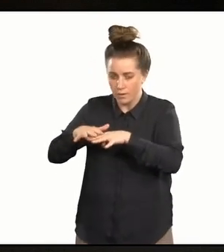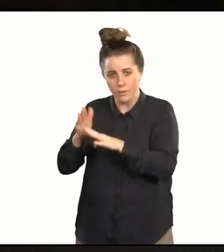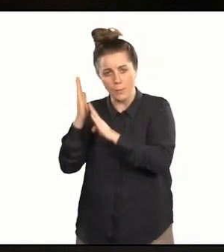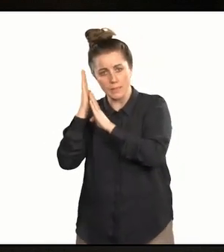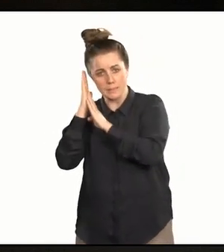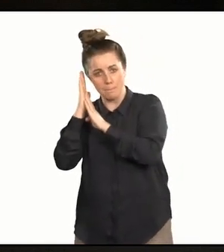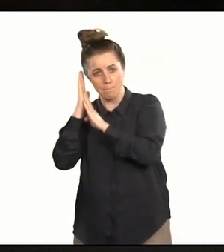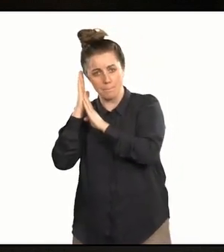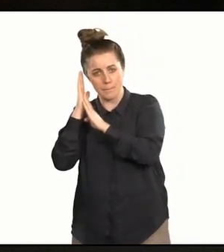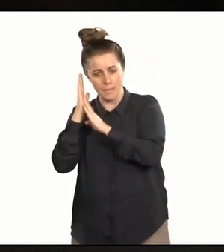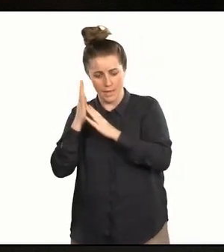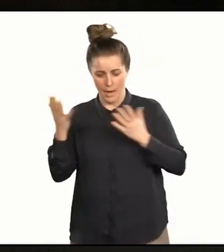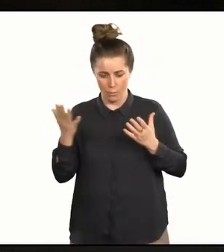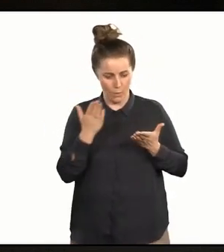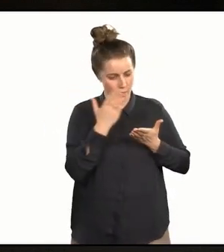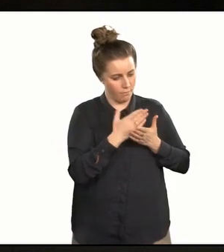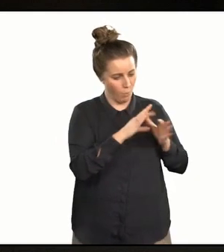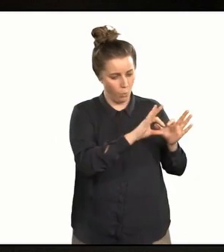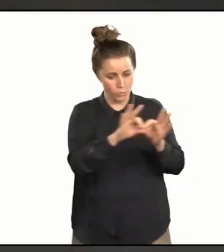and the space inhabited by people and city.